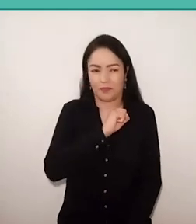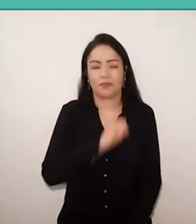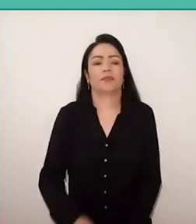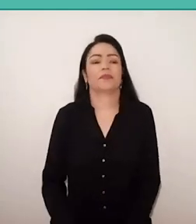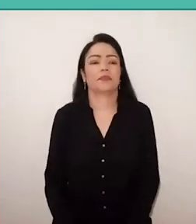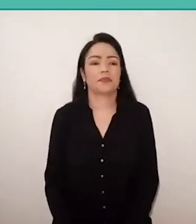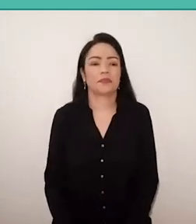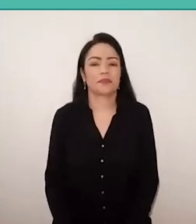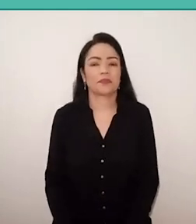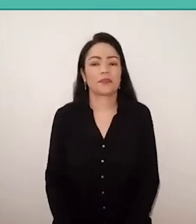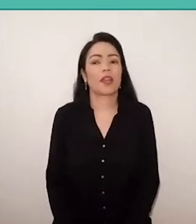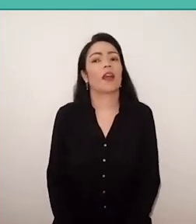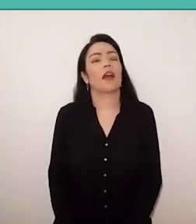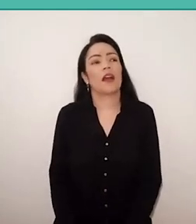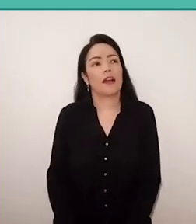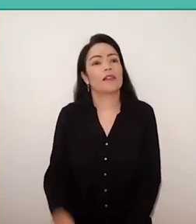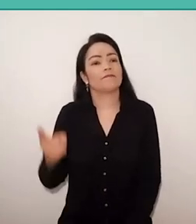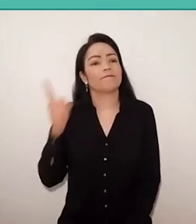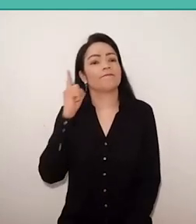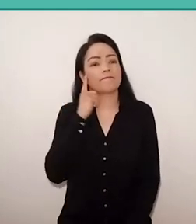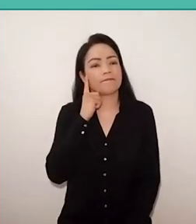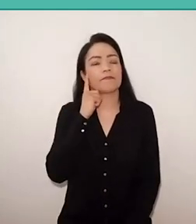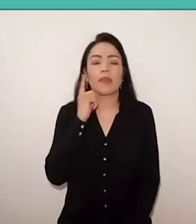And he will say: "Well, I will…"